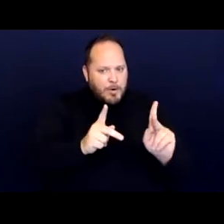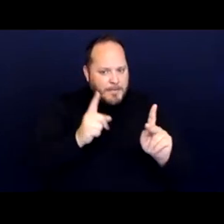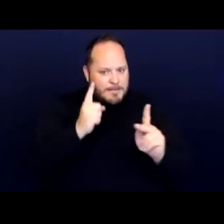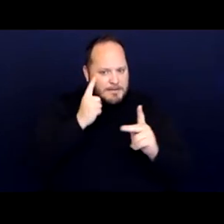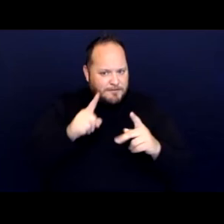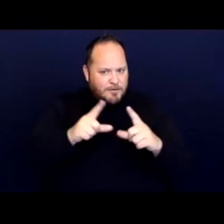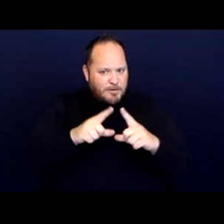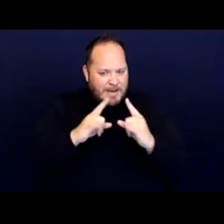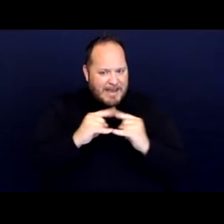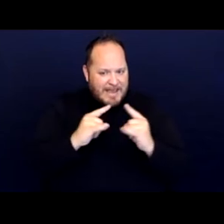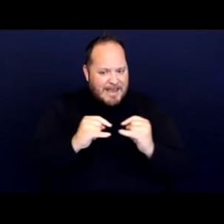And that's Gomez V. County of Kauai,